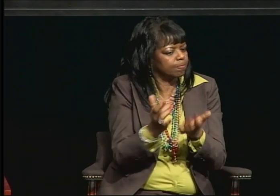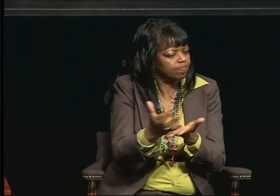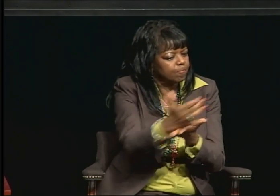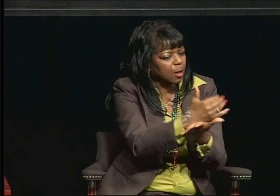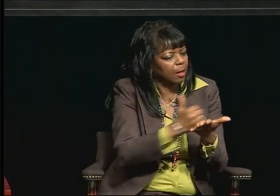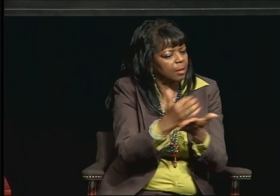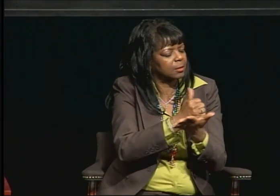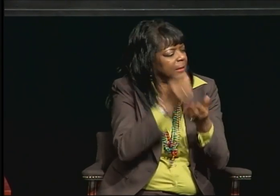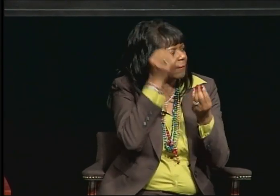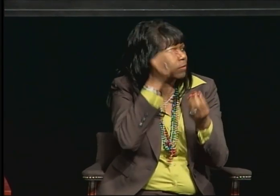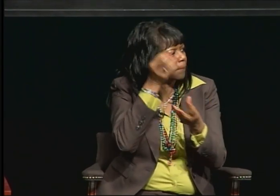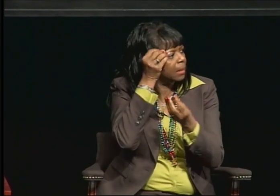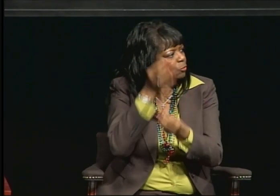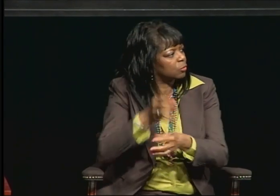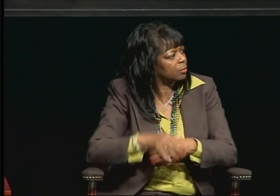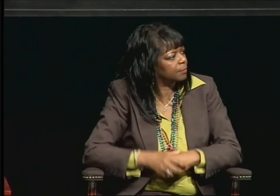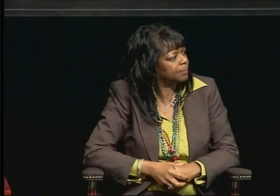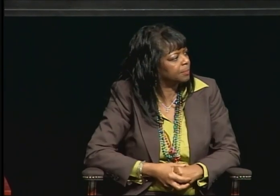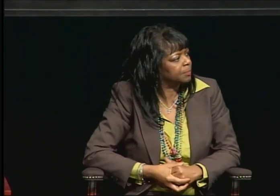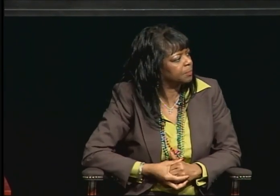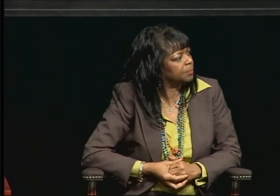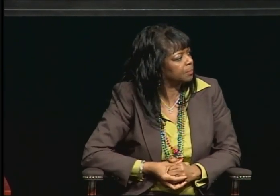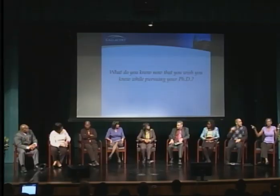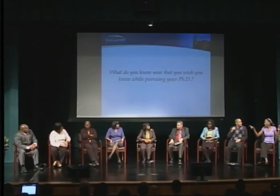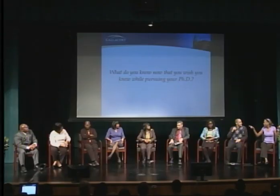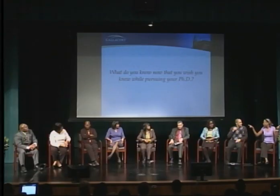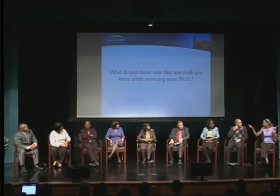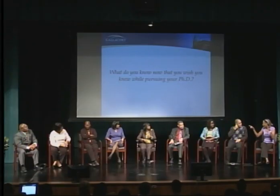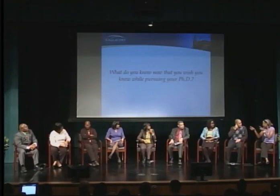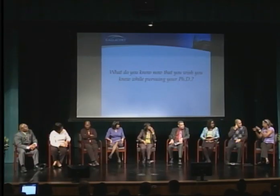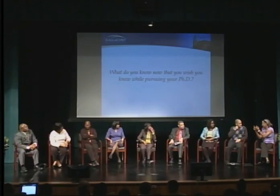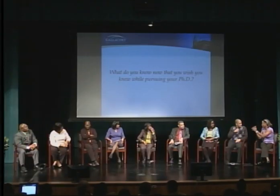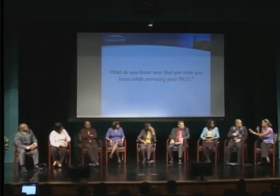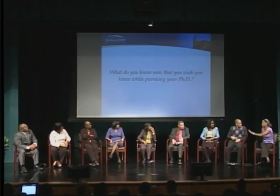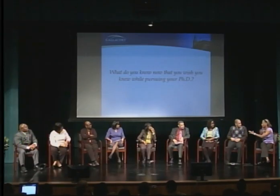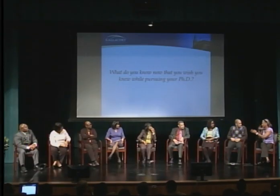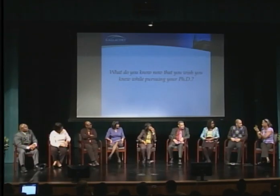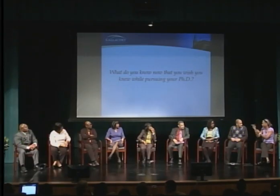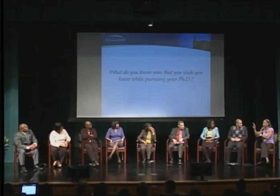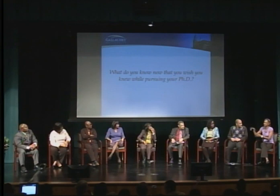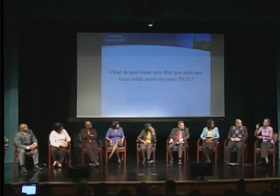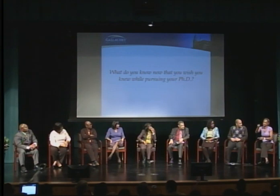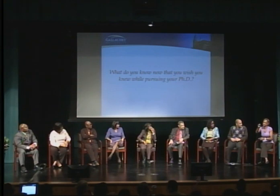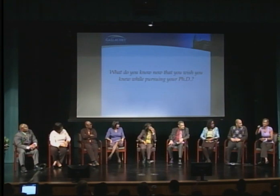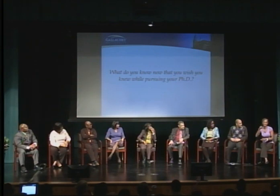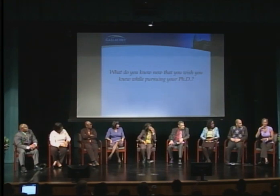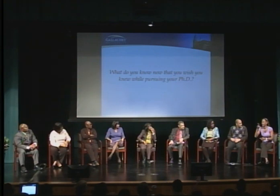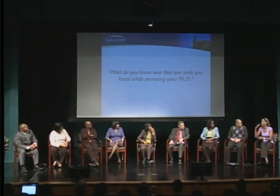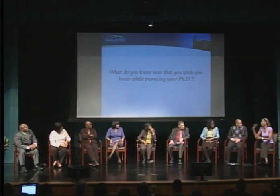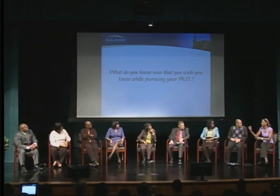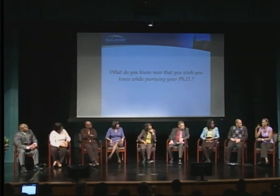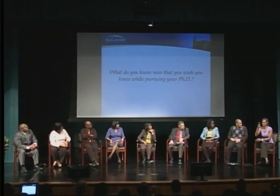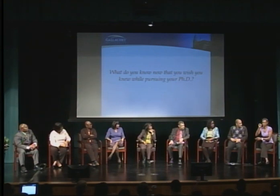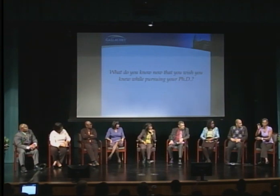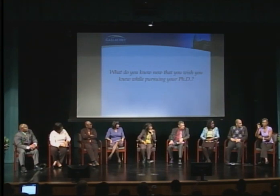I just had another thought. As you're doing your paperwork, keep track of everything.